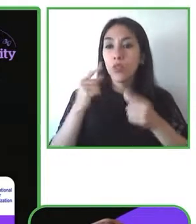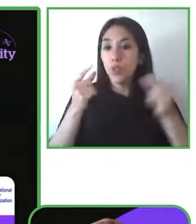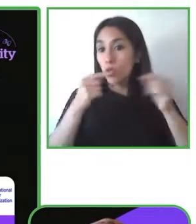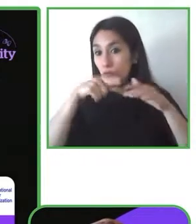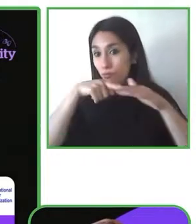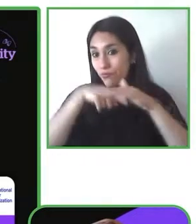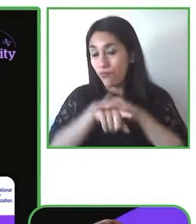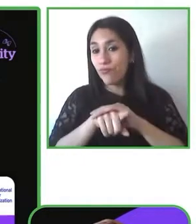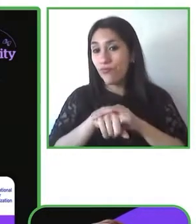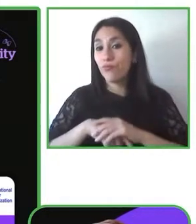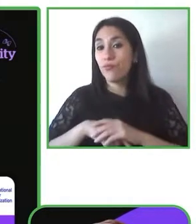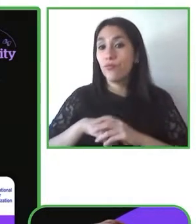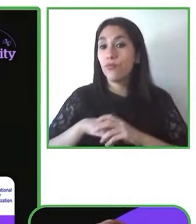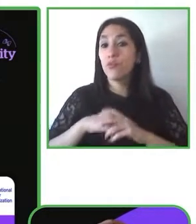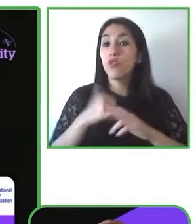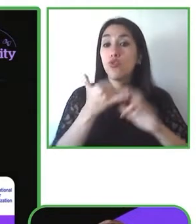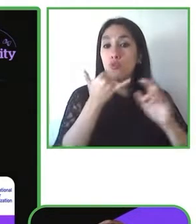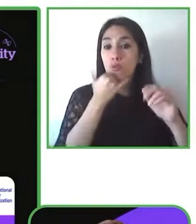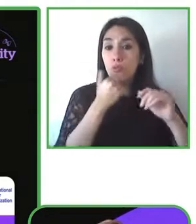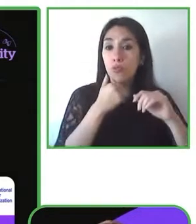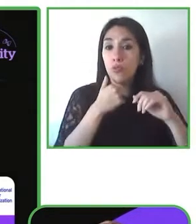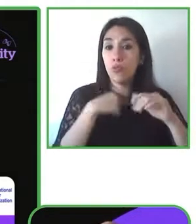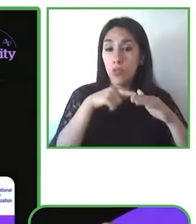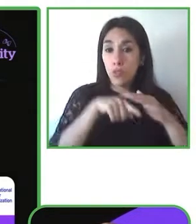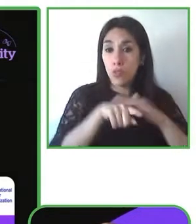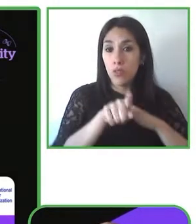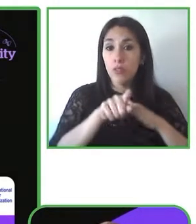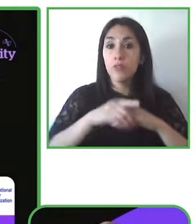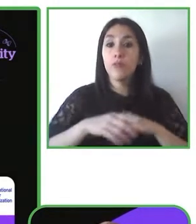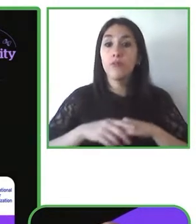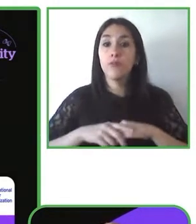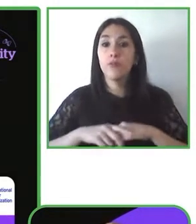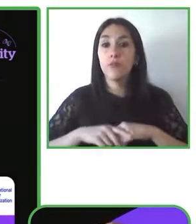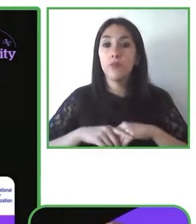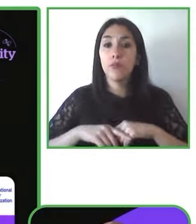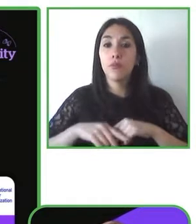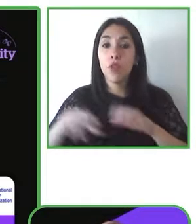and the human resources from higher to retire the last one and this is linked to today is the